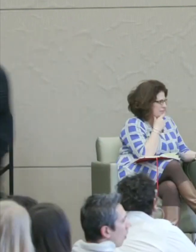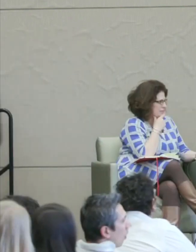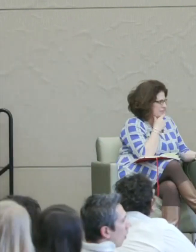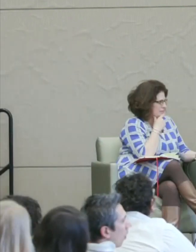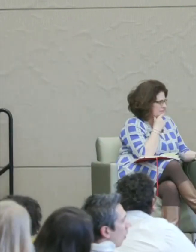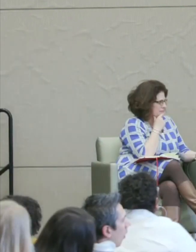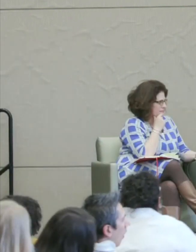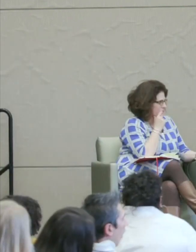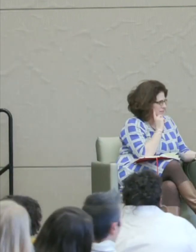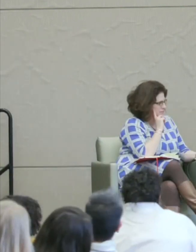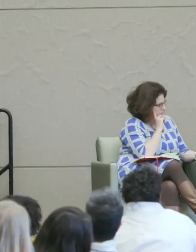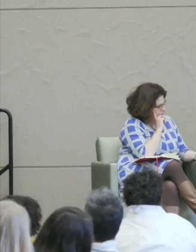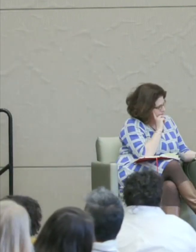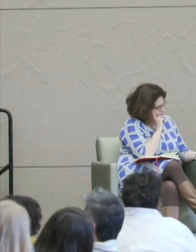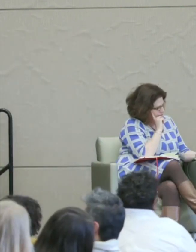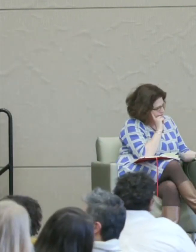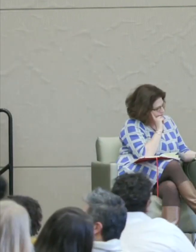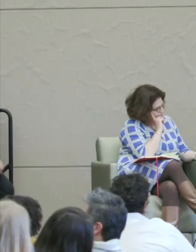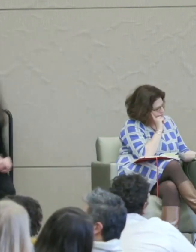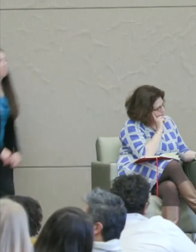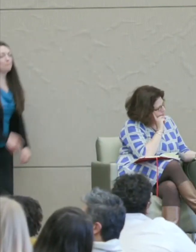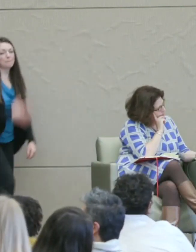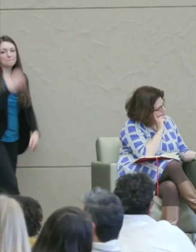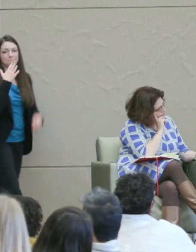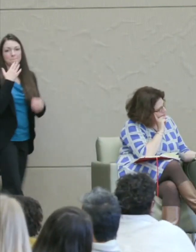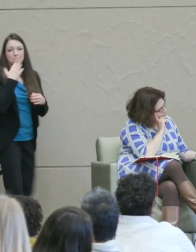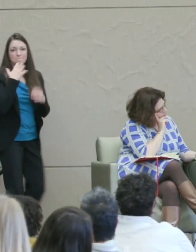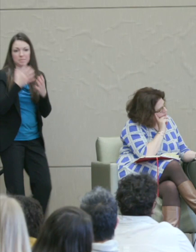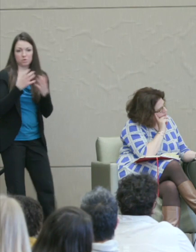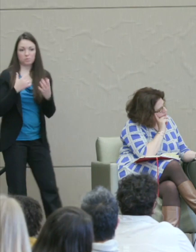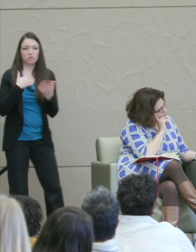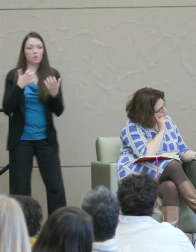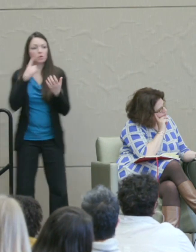First of all I guess I want to emphasize that just the simple contrast between rationality